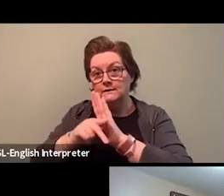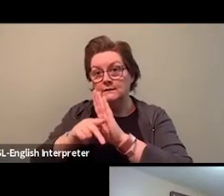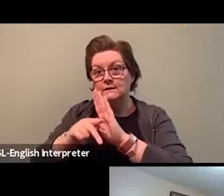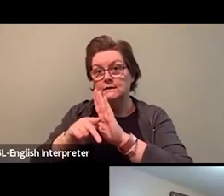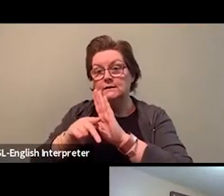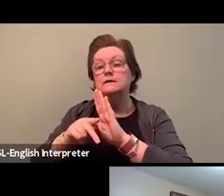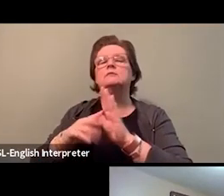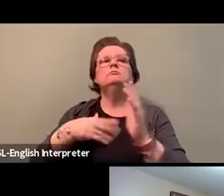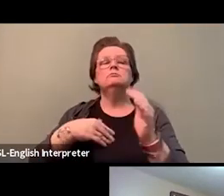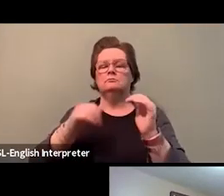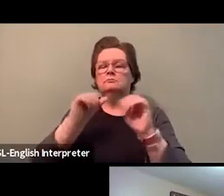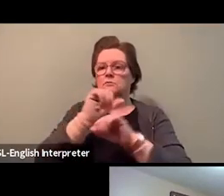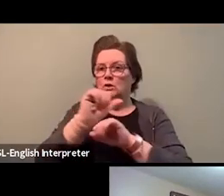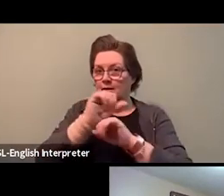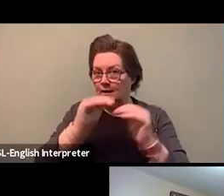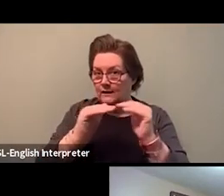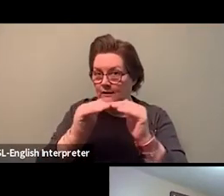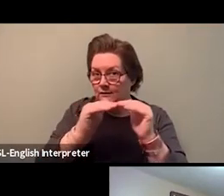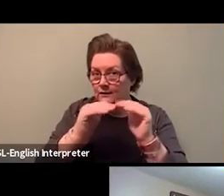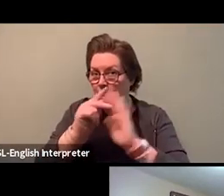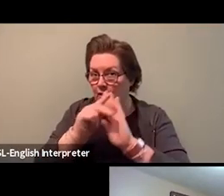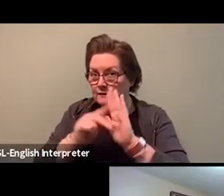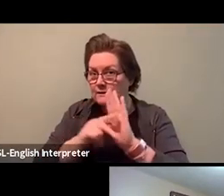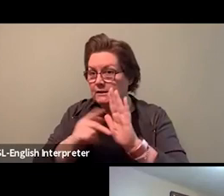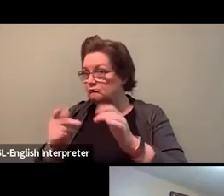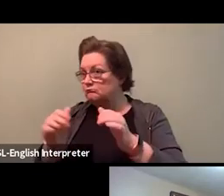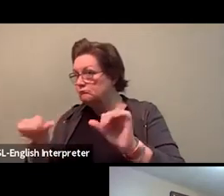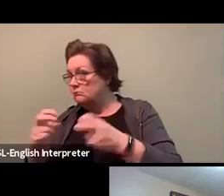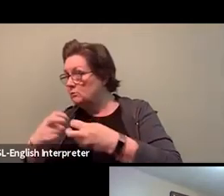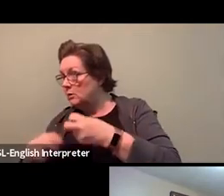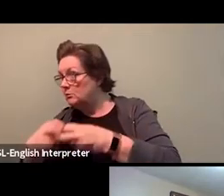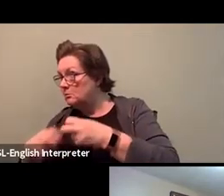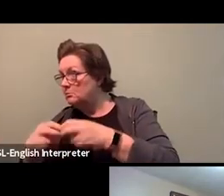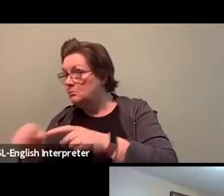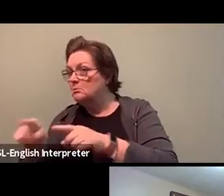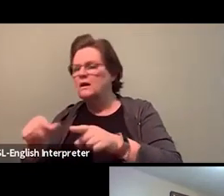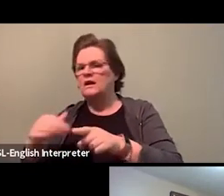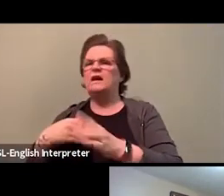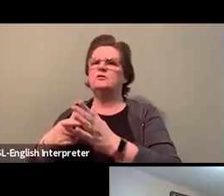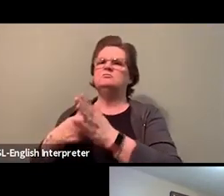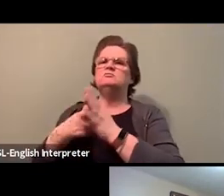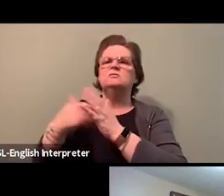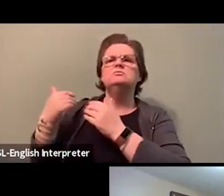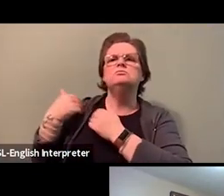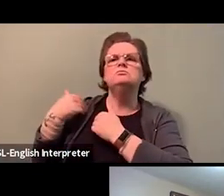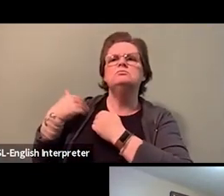So it's just to make sure that there are specific mandates for the union equity committee,